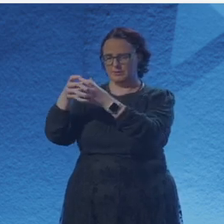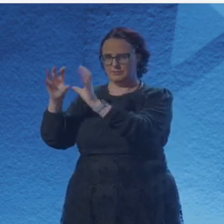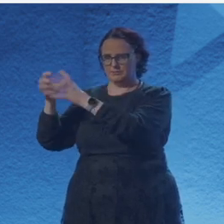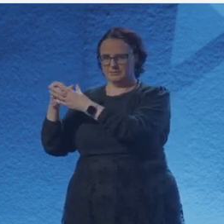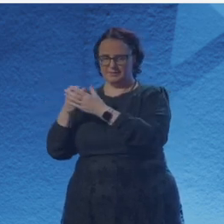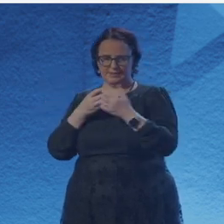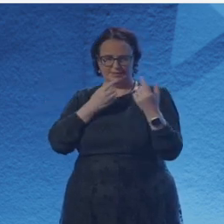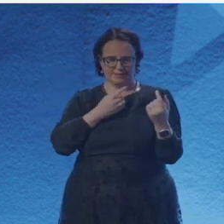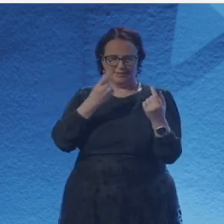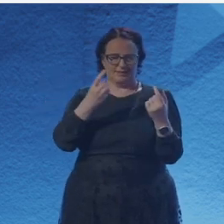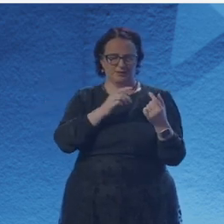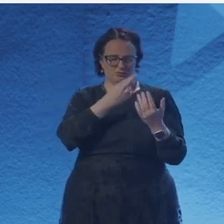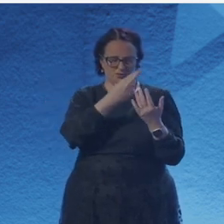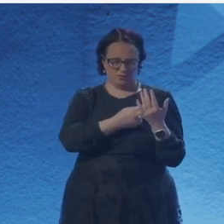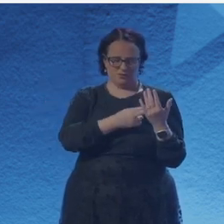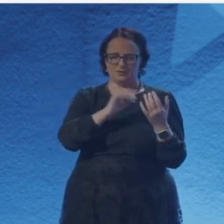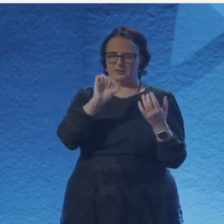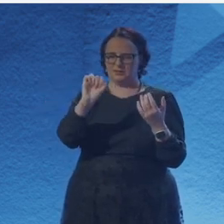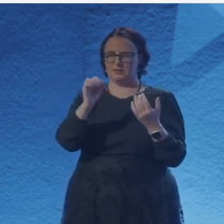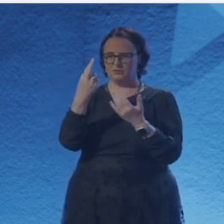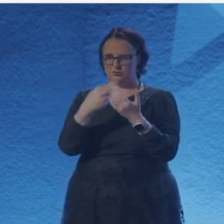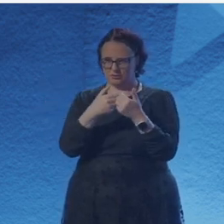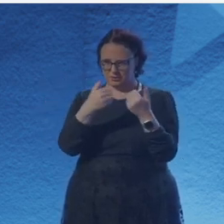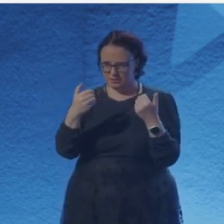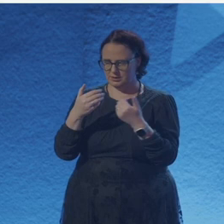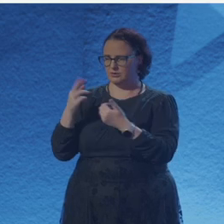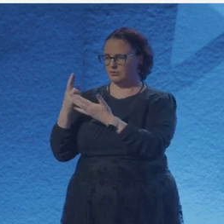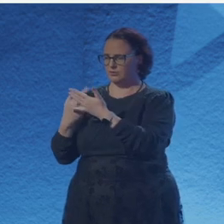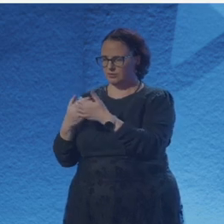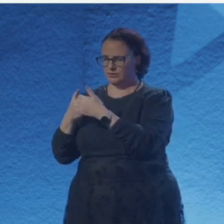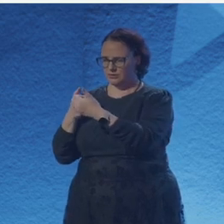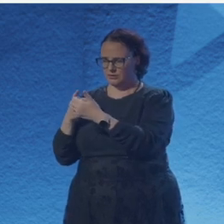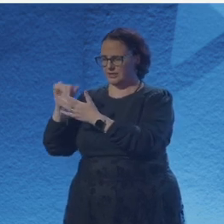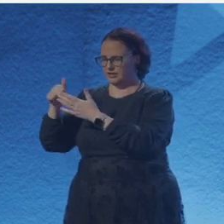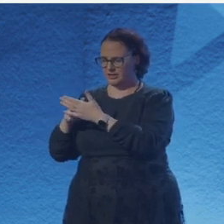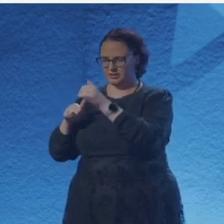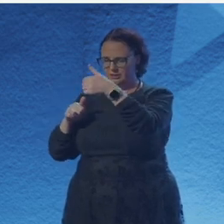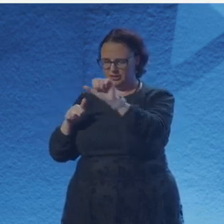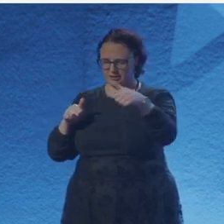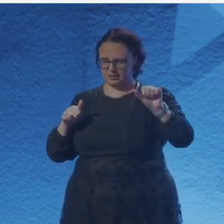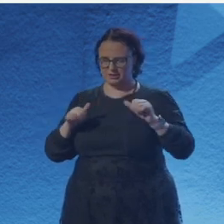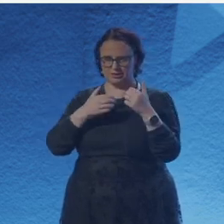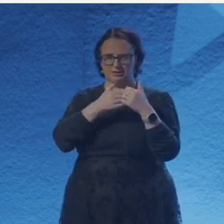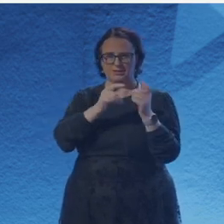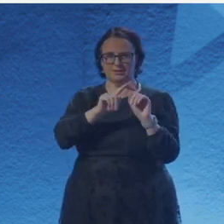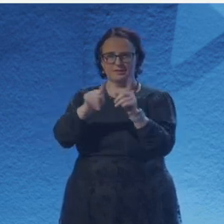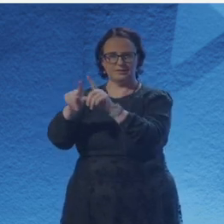pushed you in interesting new directions, right? Absolutely. Yeah. It's just every institution I worked with so far,